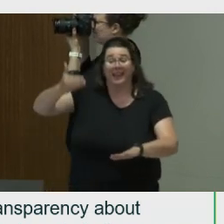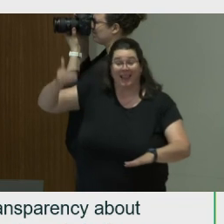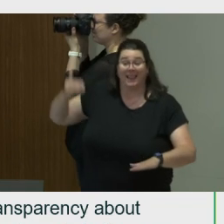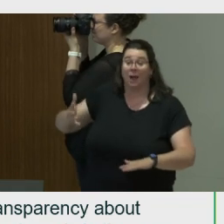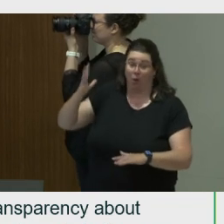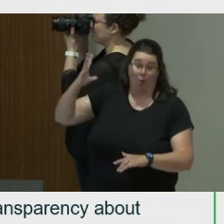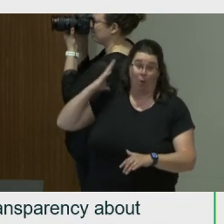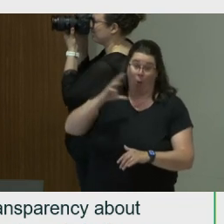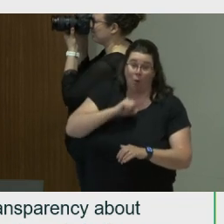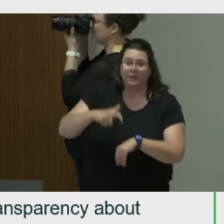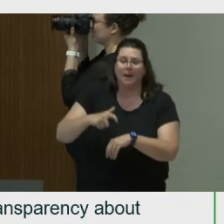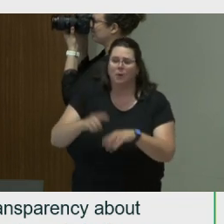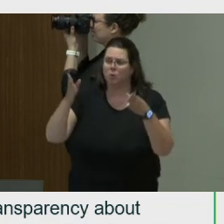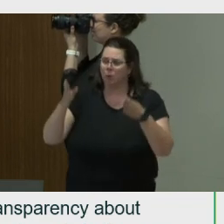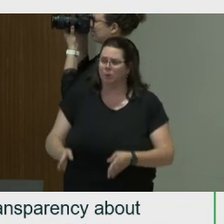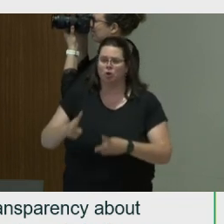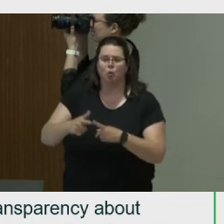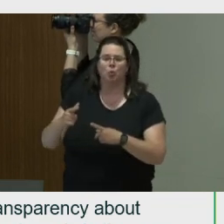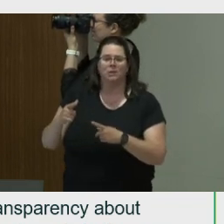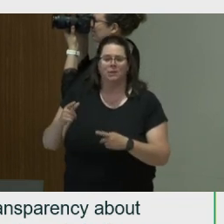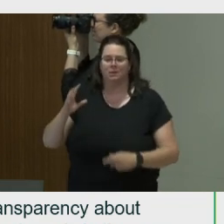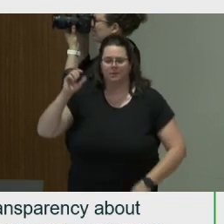to be a Parthesist, and that was the court jester.